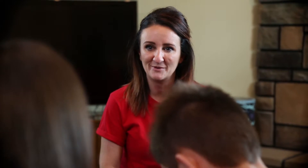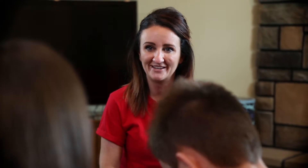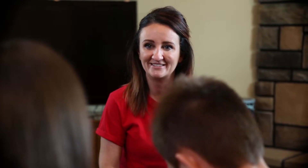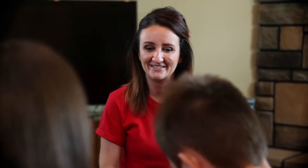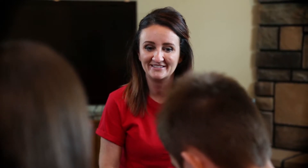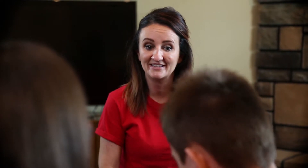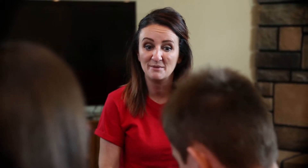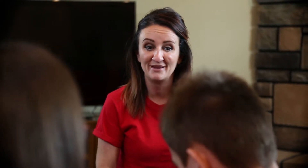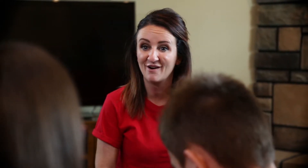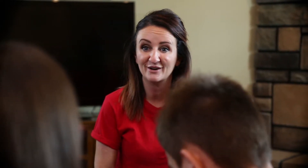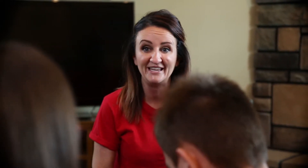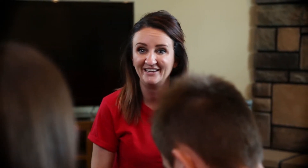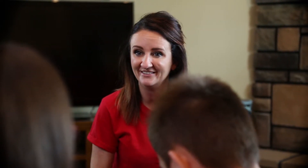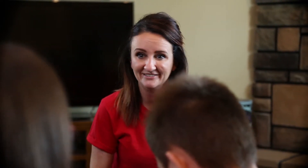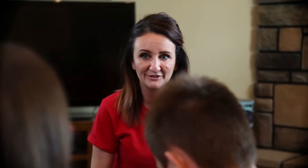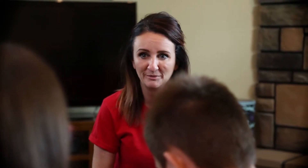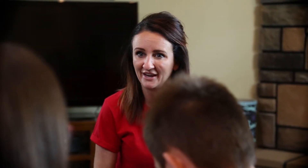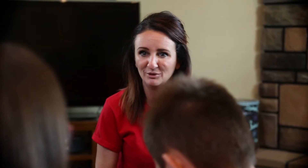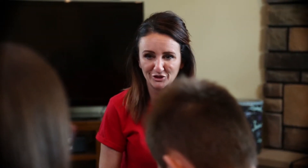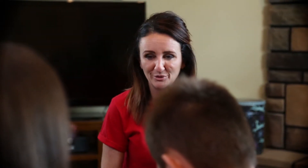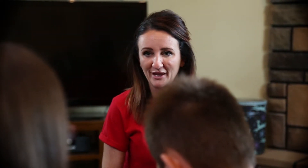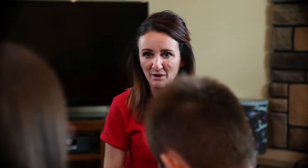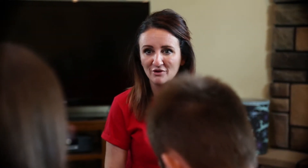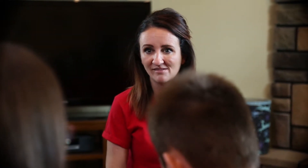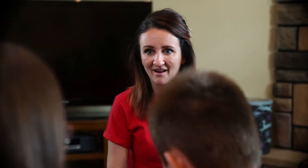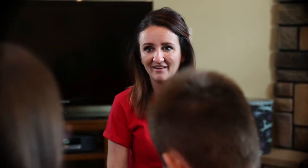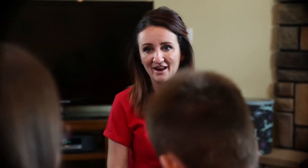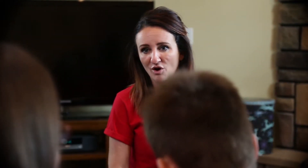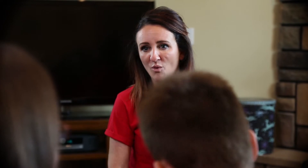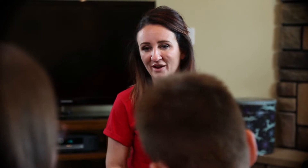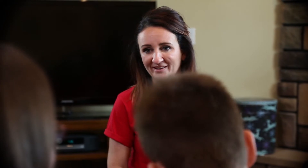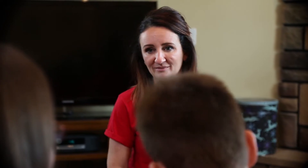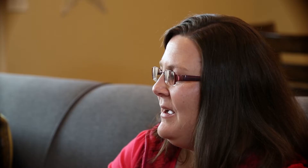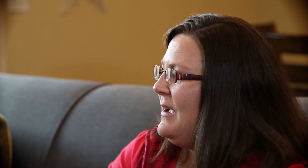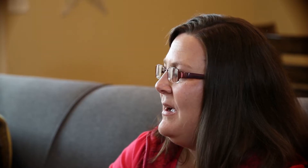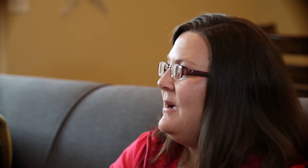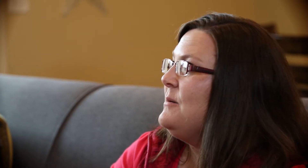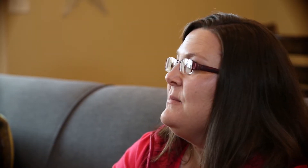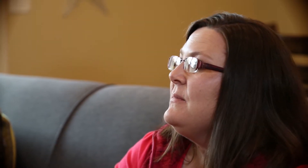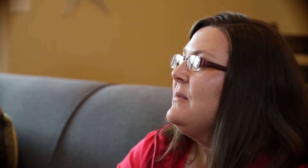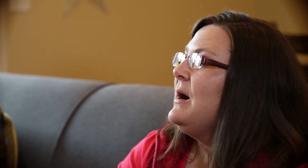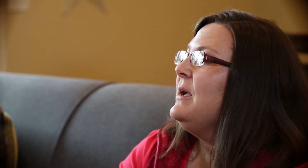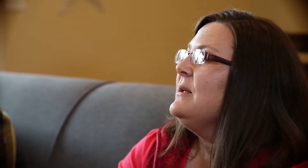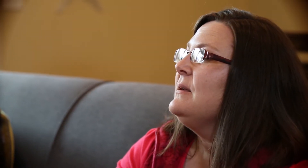that this was going to be your key to being able to communicate with your son, and know what's going on in his head.